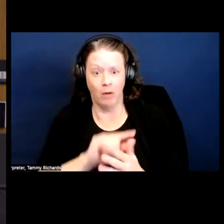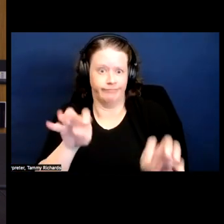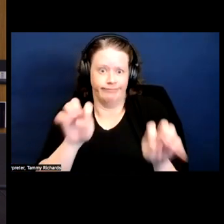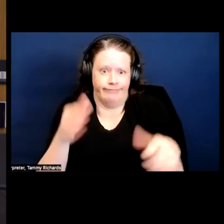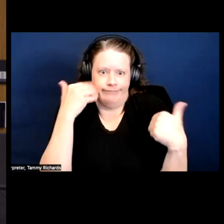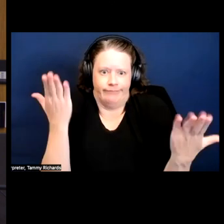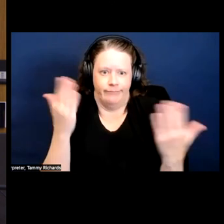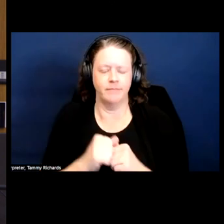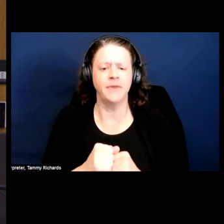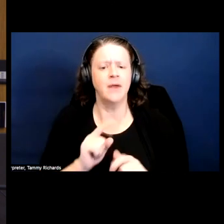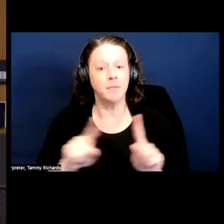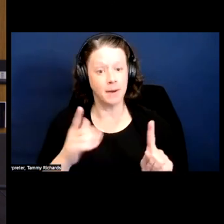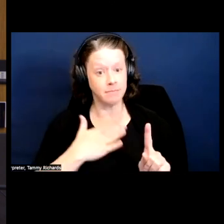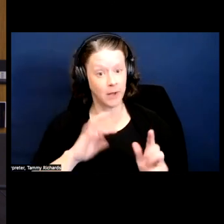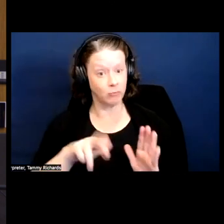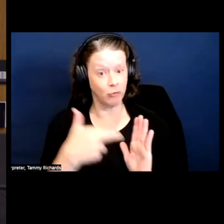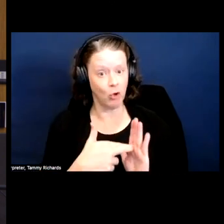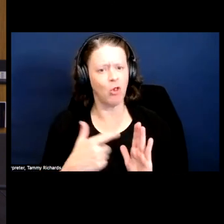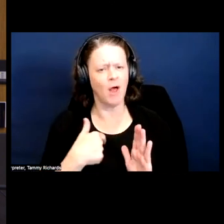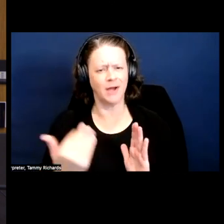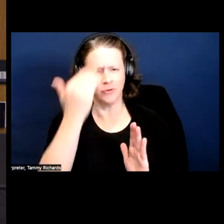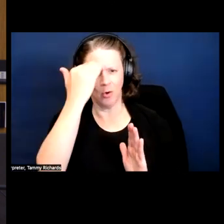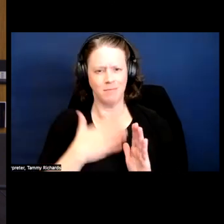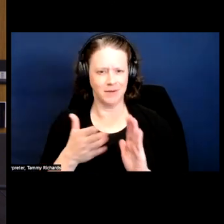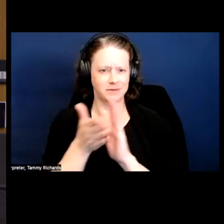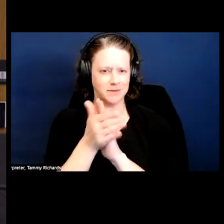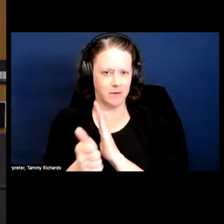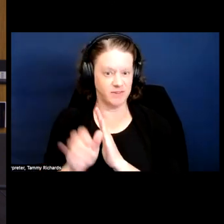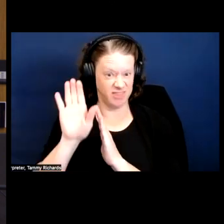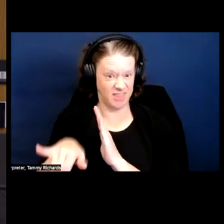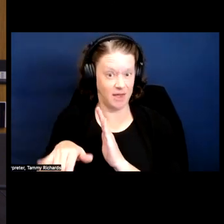But I know my role, I know my skillset, and that's what I'm going to use.